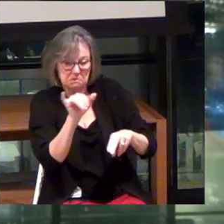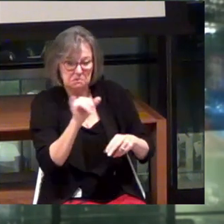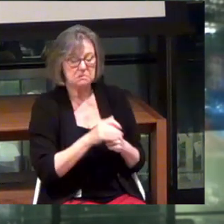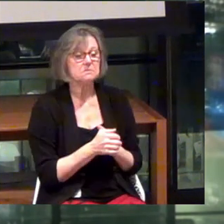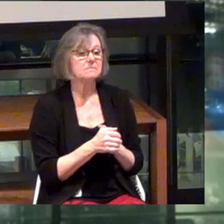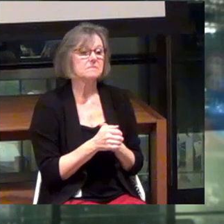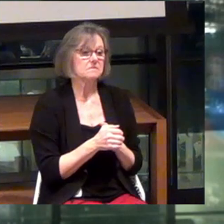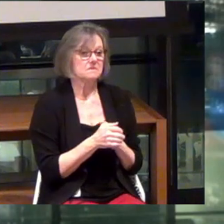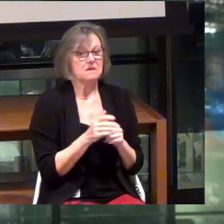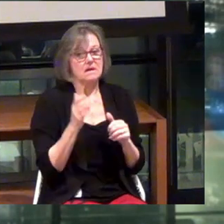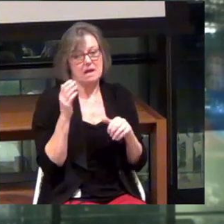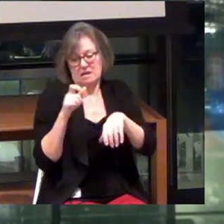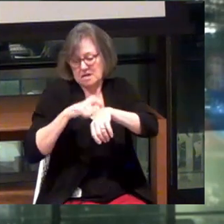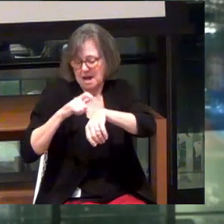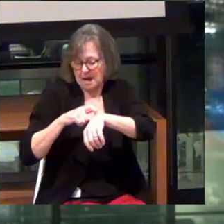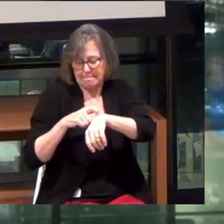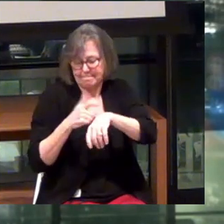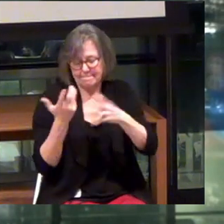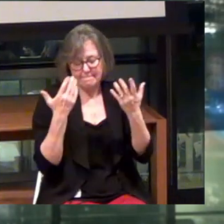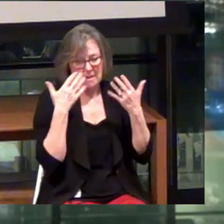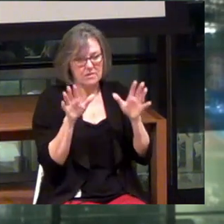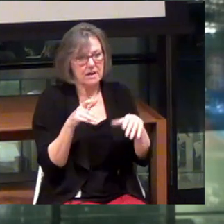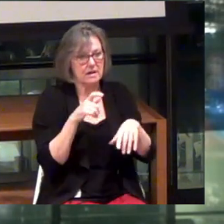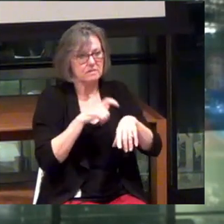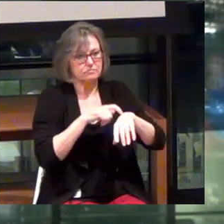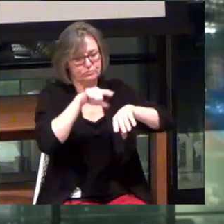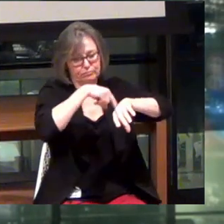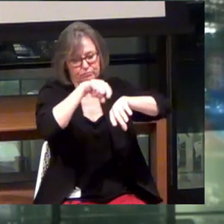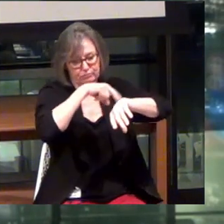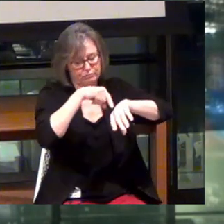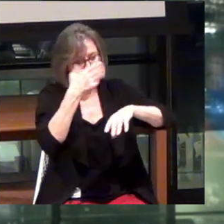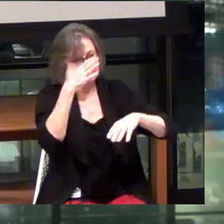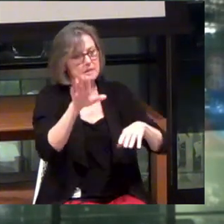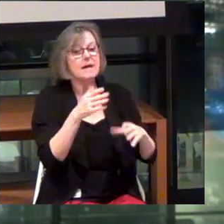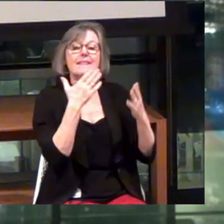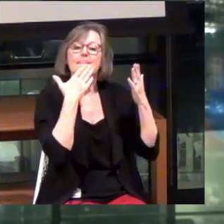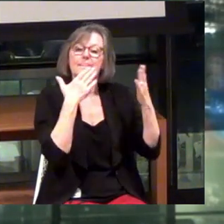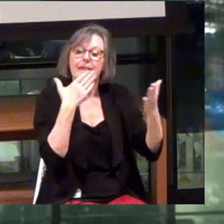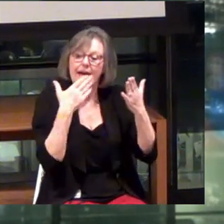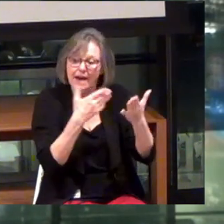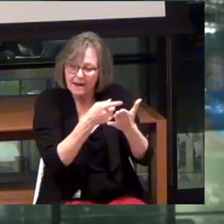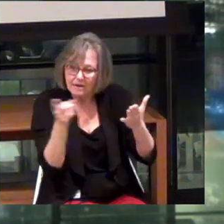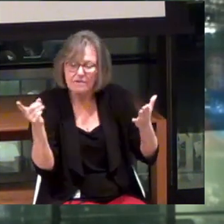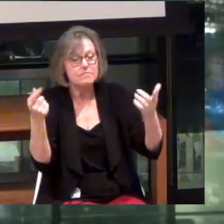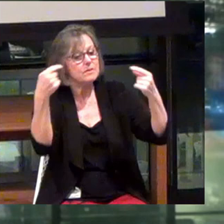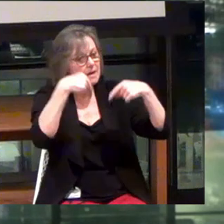So I don't know how we are on time. I didn't put up a timer on this. But... I thank all of you for being here today.